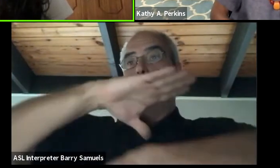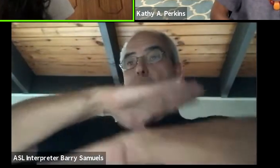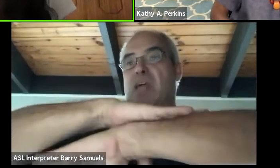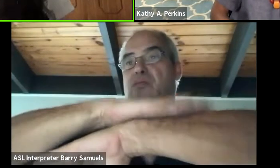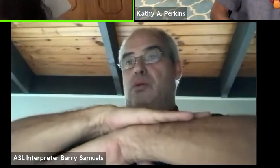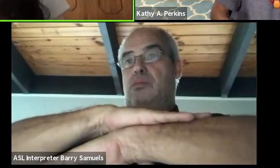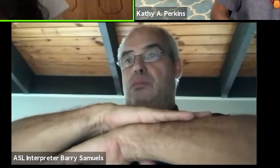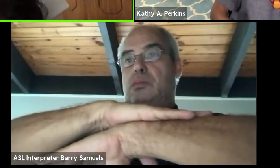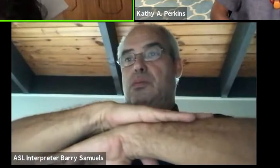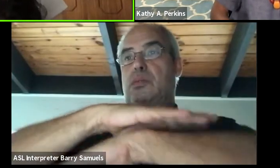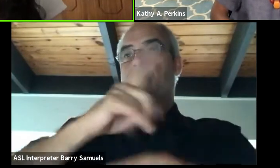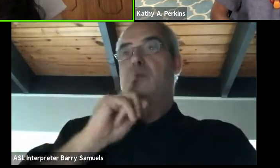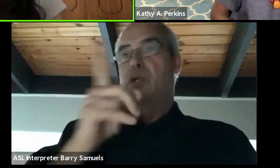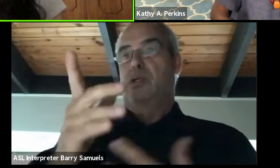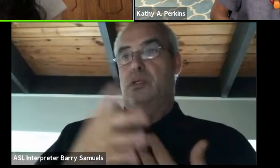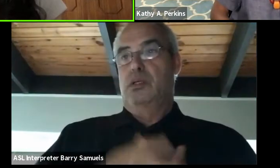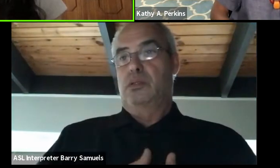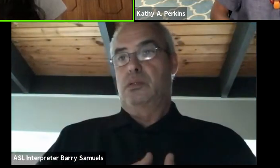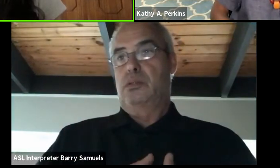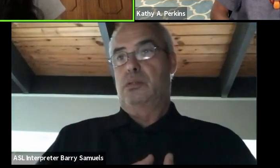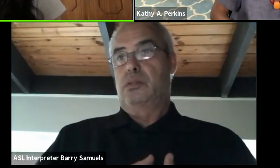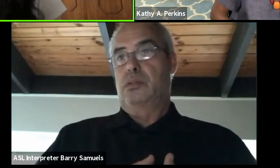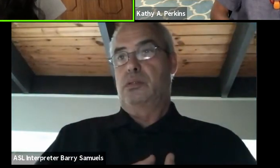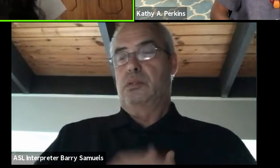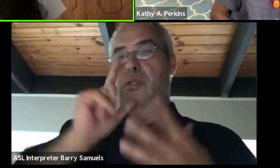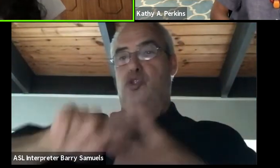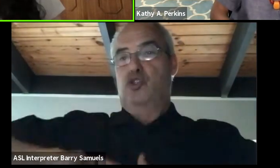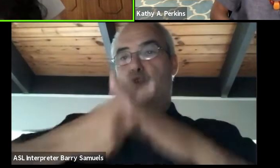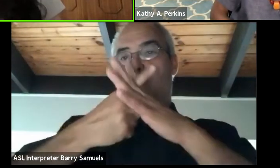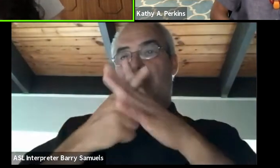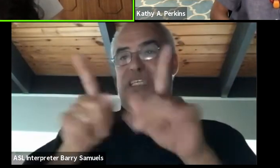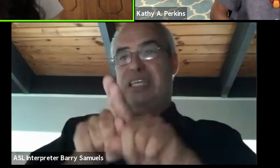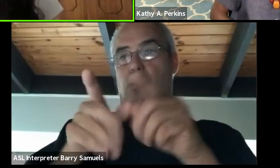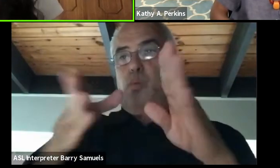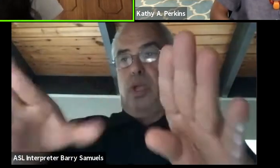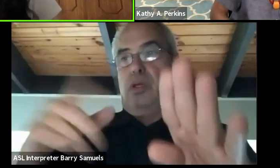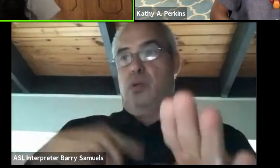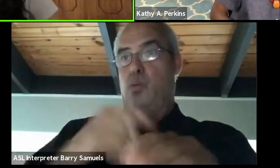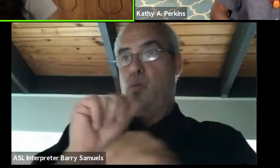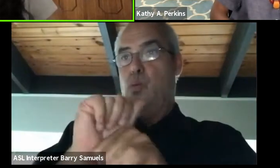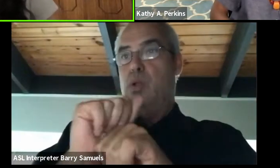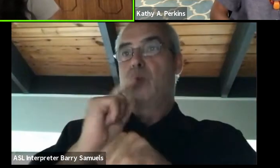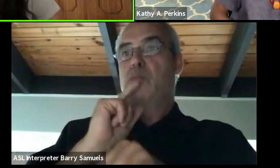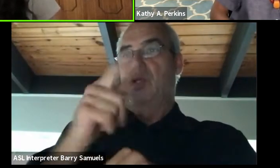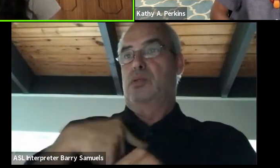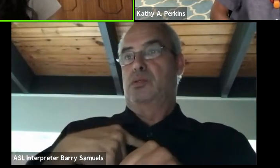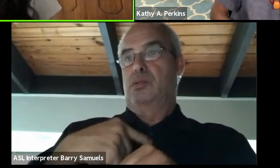it didn't really take flight in the same way that the works, like "Betrayal in the City" did for example,